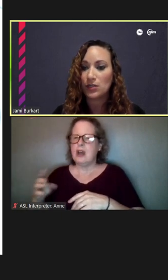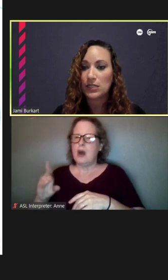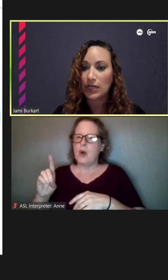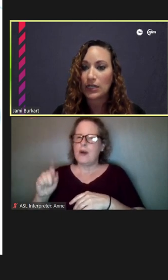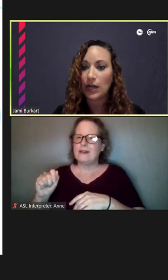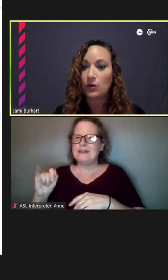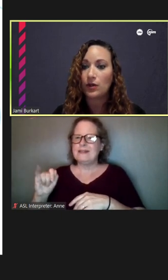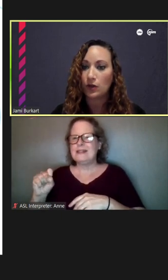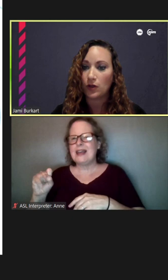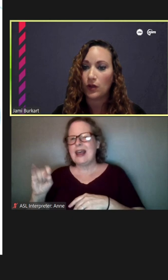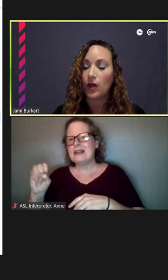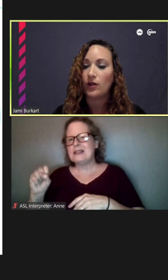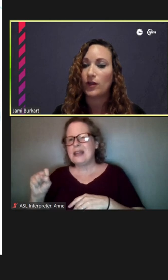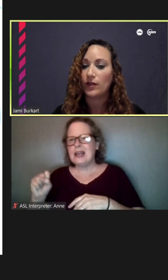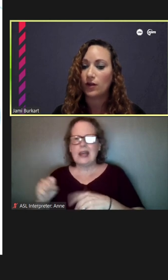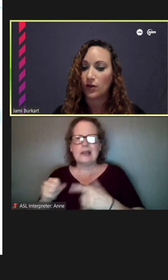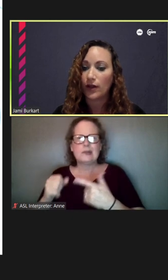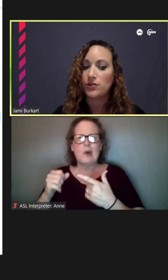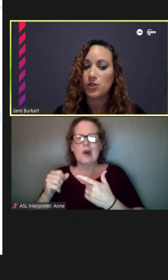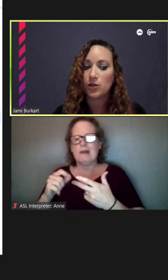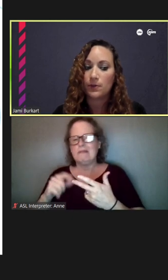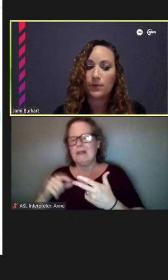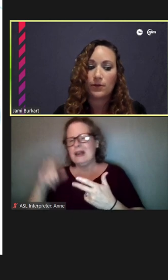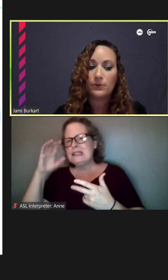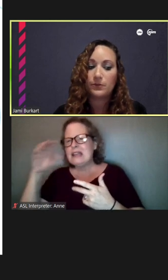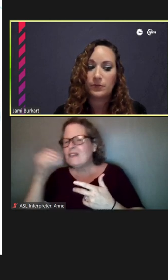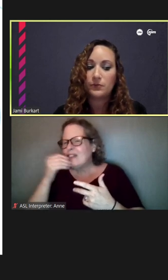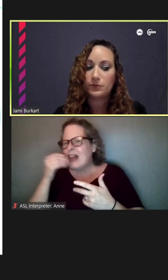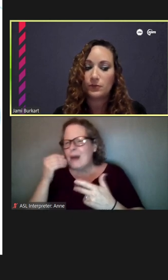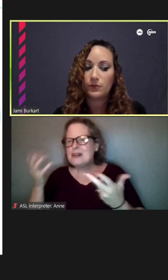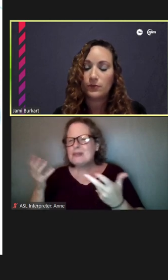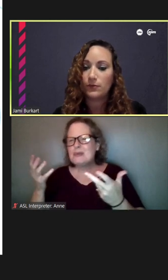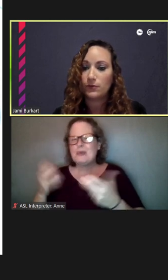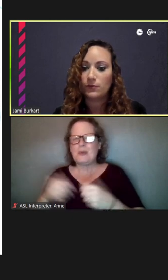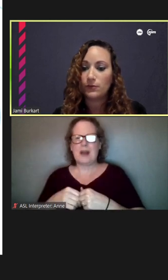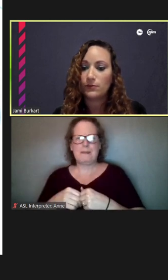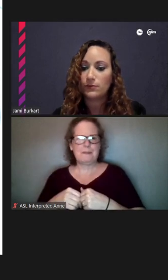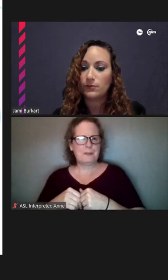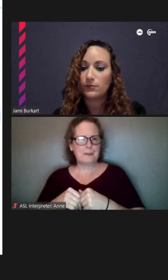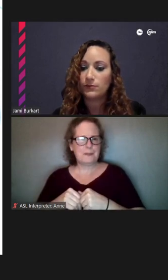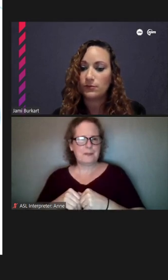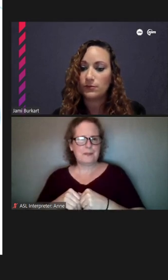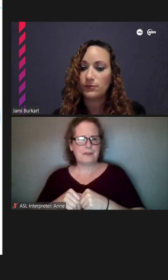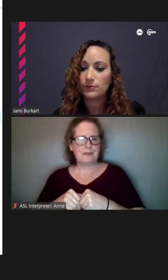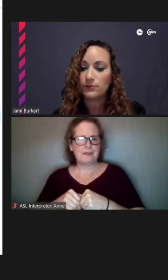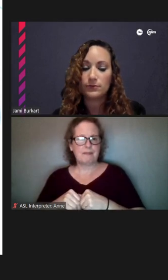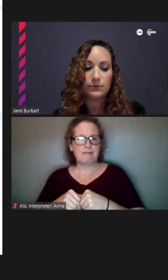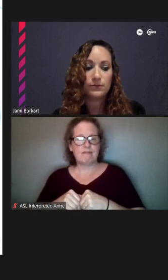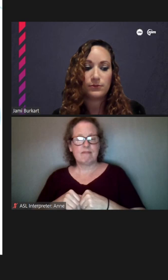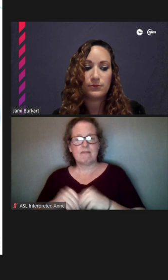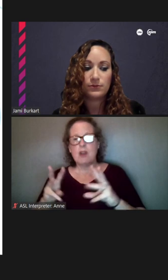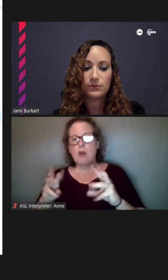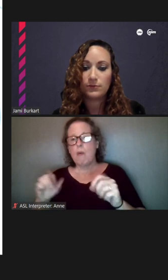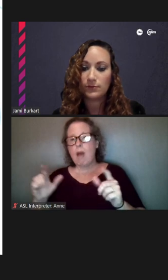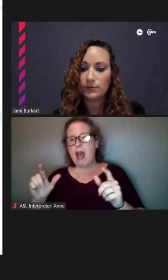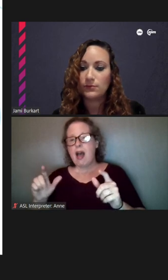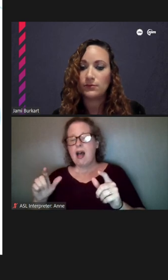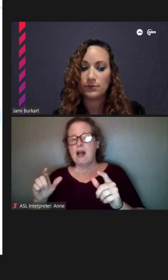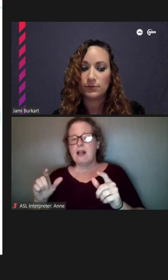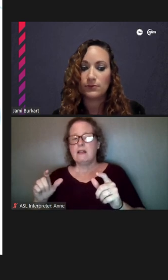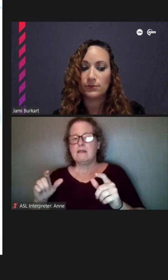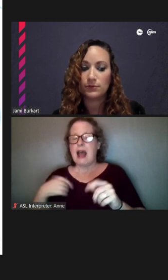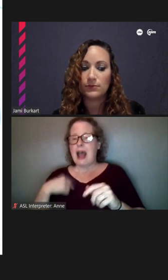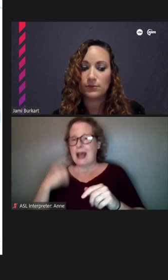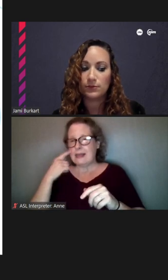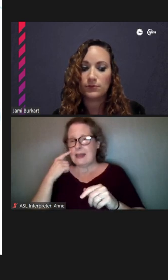are standing out along that Argyle strip? Well I think the plants connected to the stores, I mean